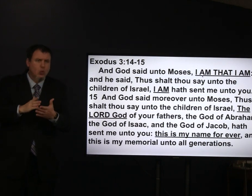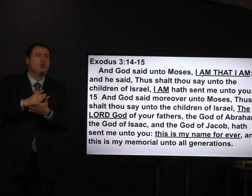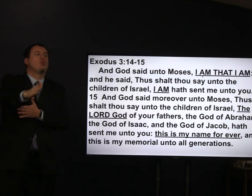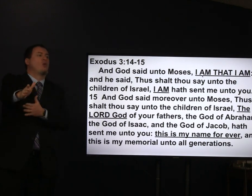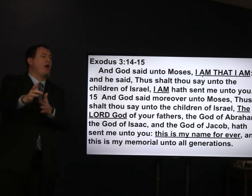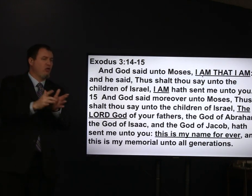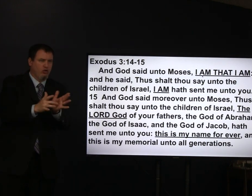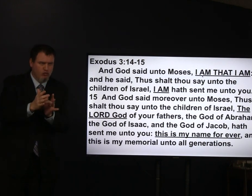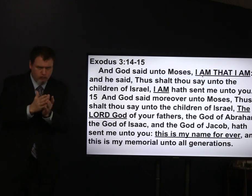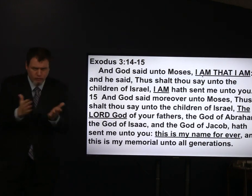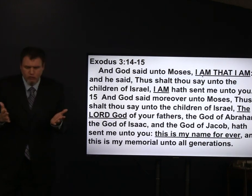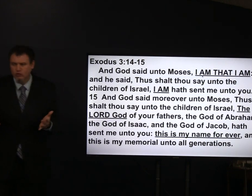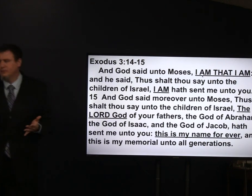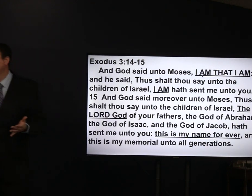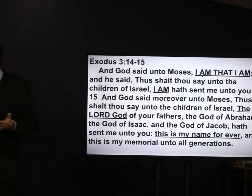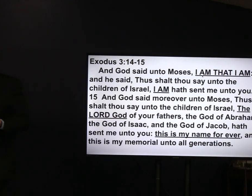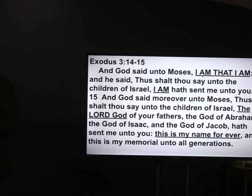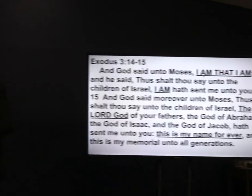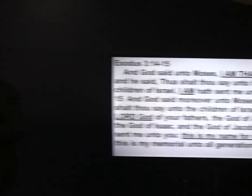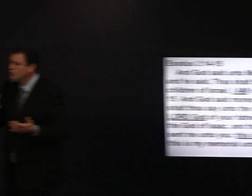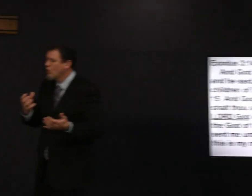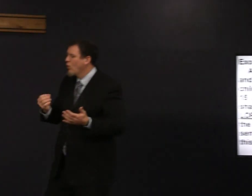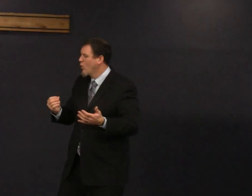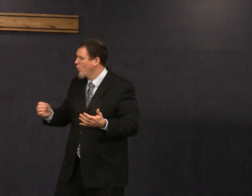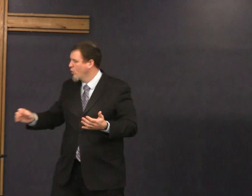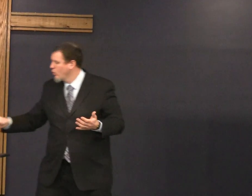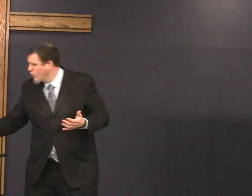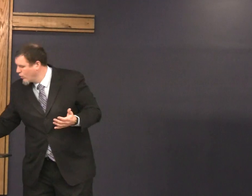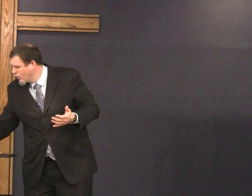as God all throughout the Bible so